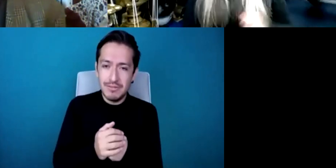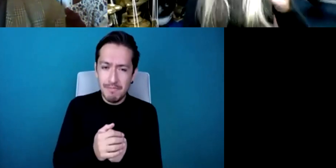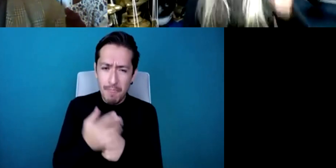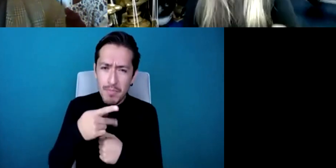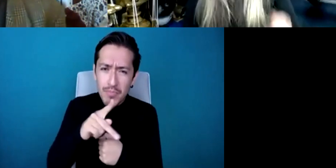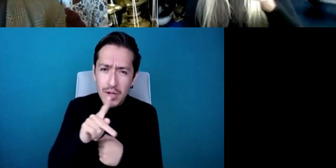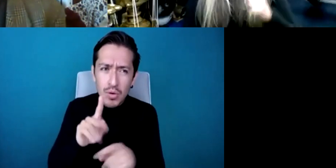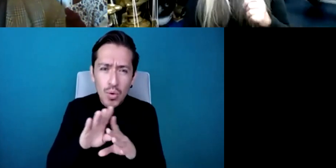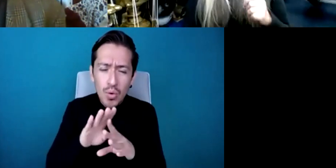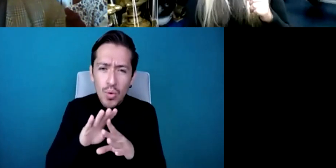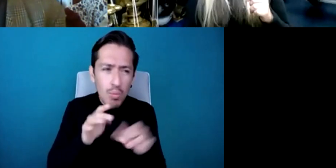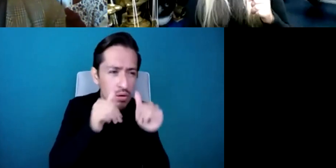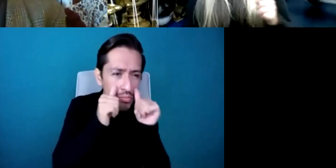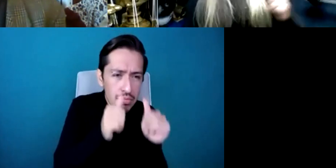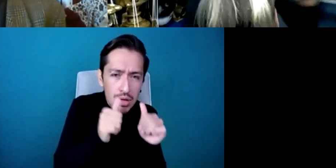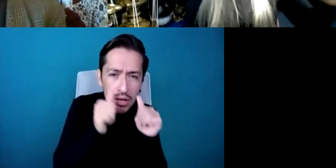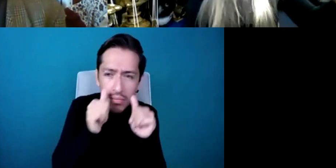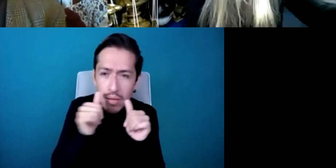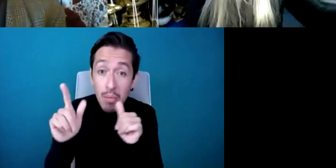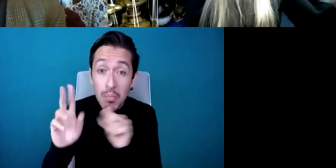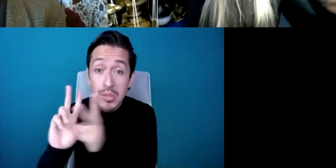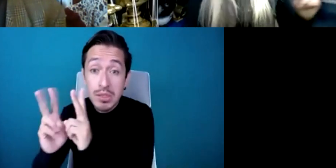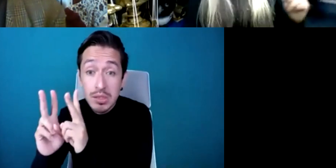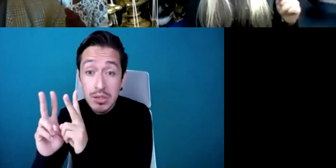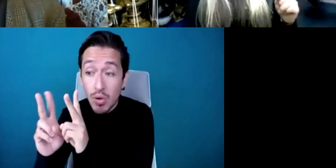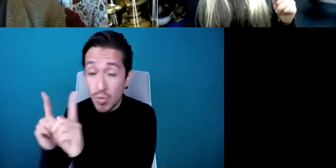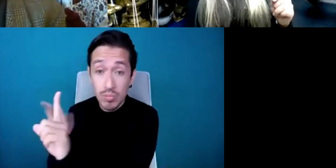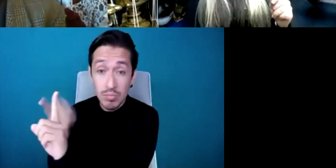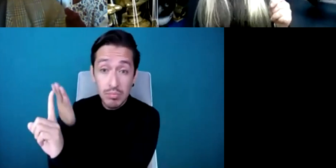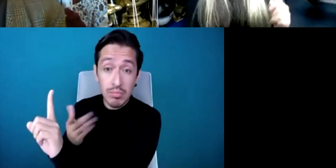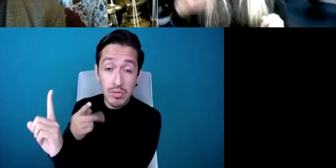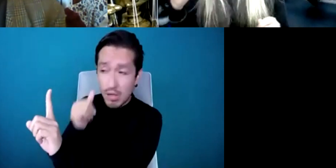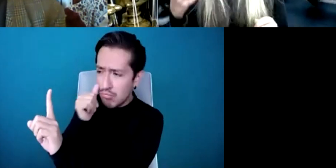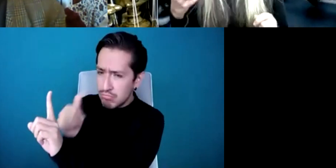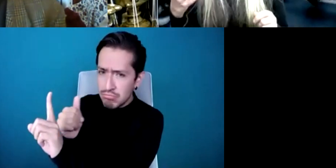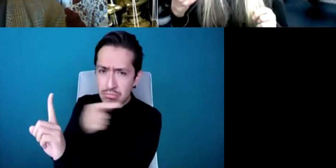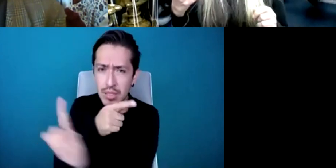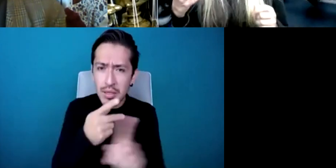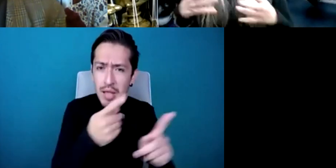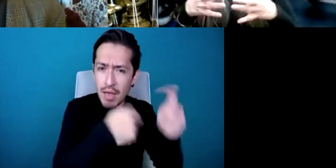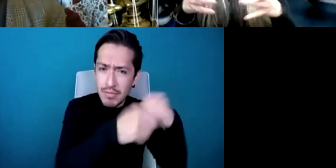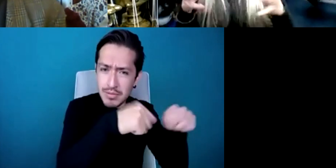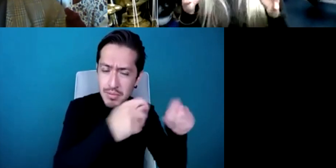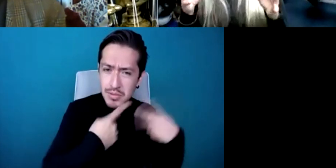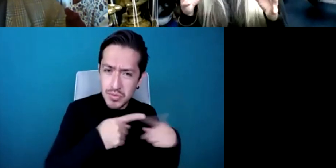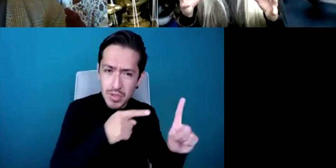the story of our shopkeeper the show story of that person over there it's amazing how in this country